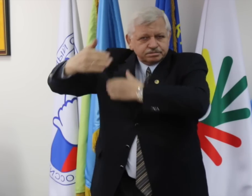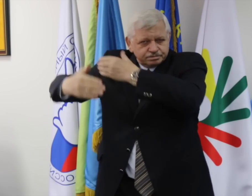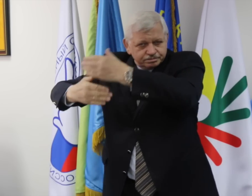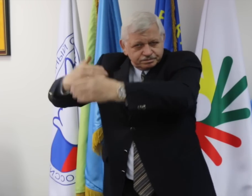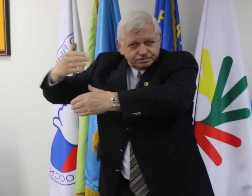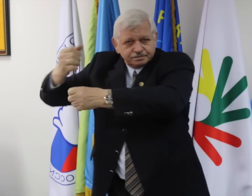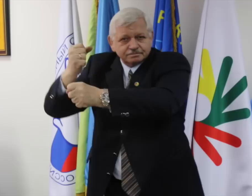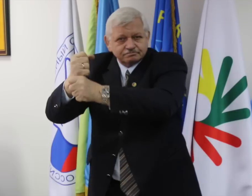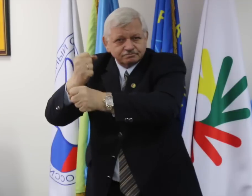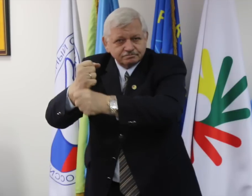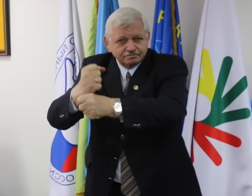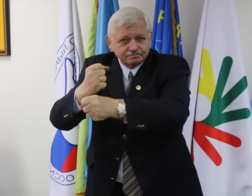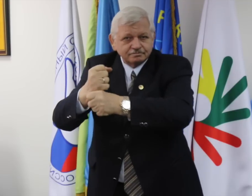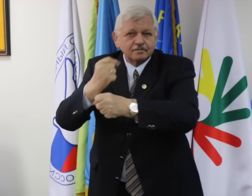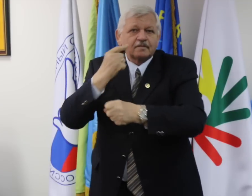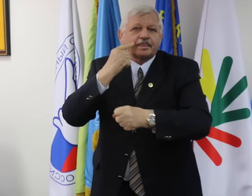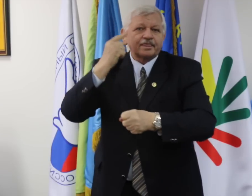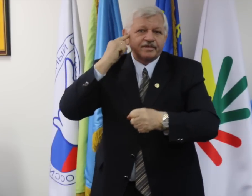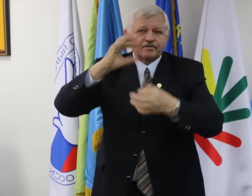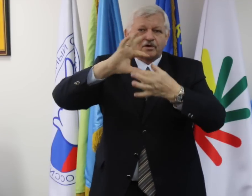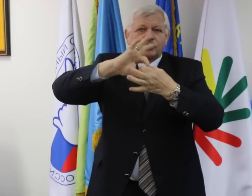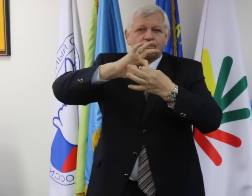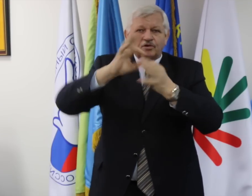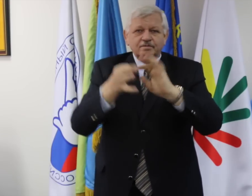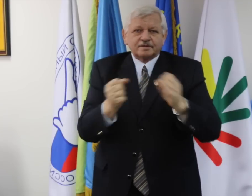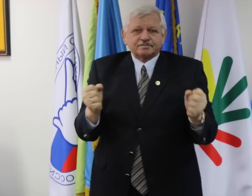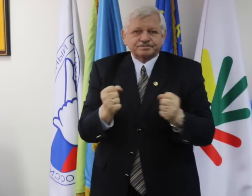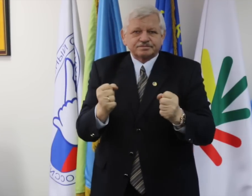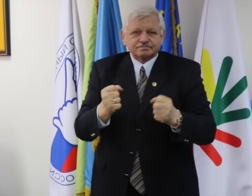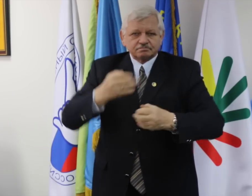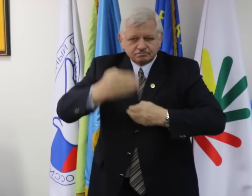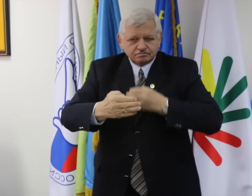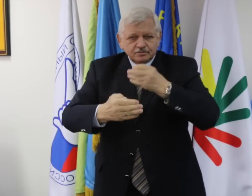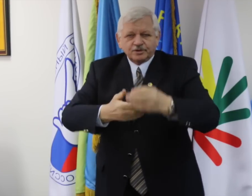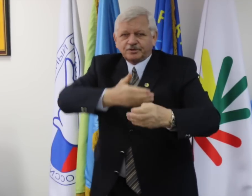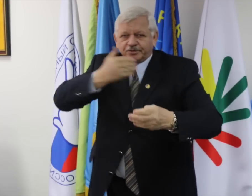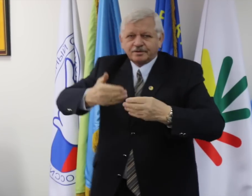Winter Deaflympics, in Khanty-Mansiysk is progressing very nicely,